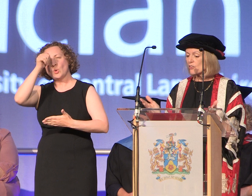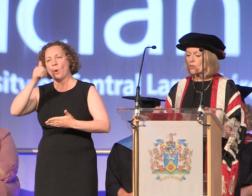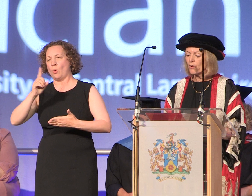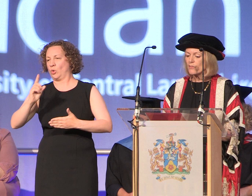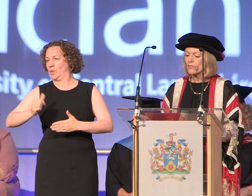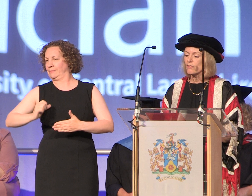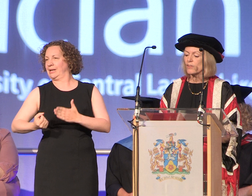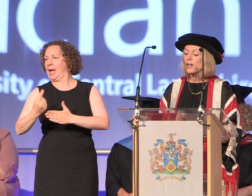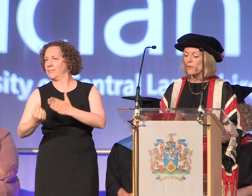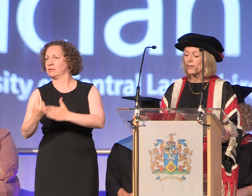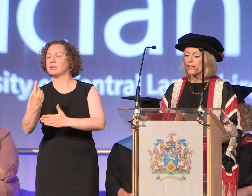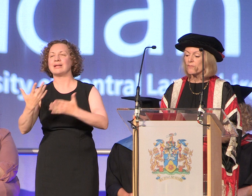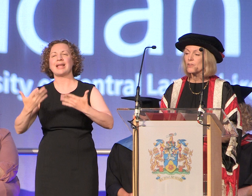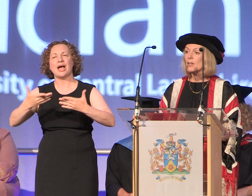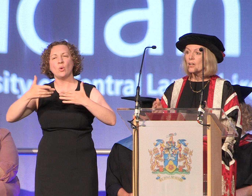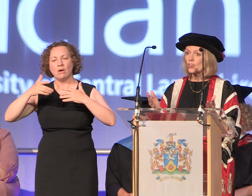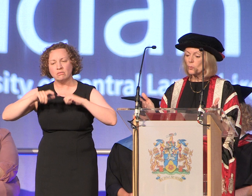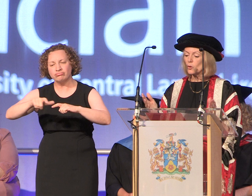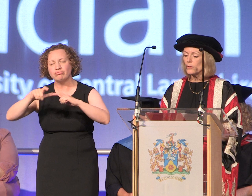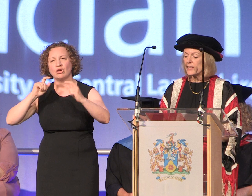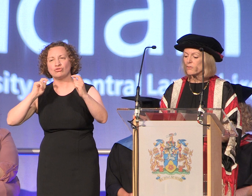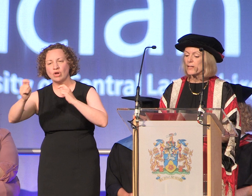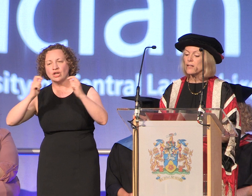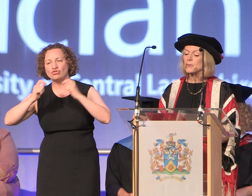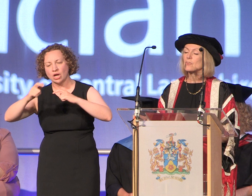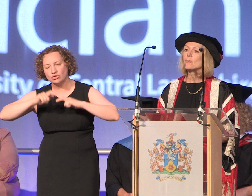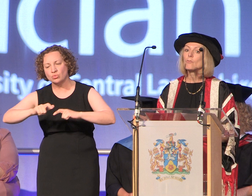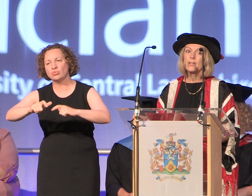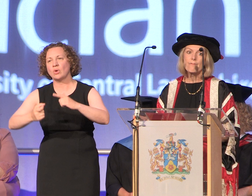is a constant in our lives and you will all need to be able to reinvent